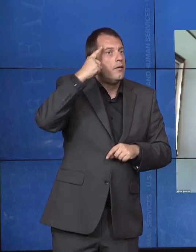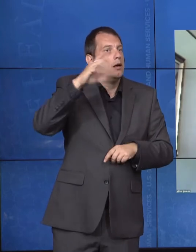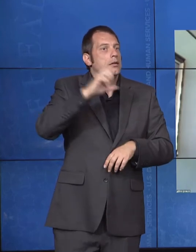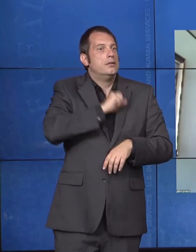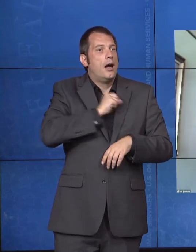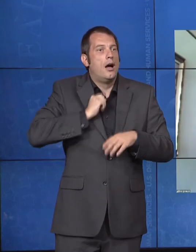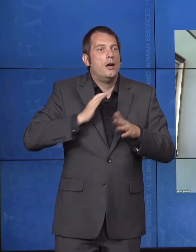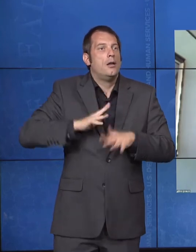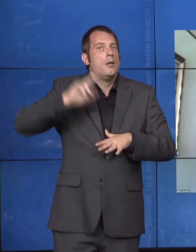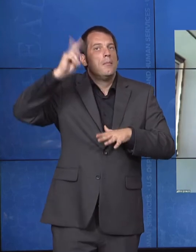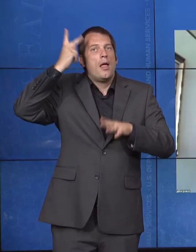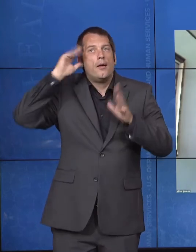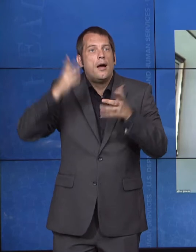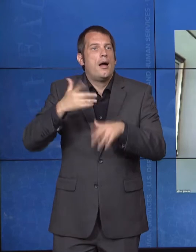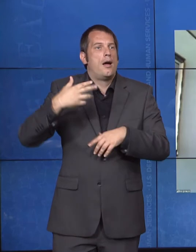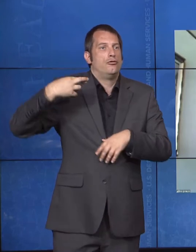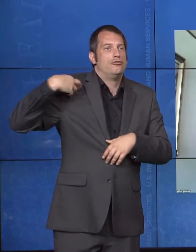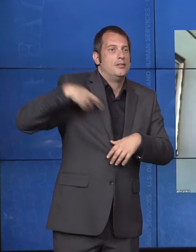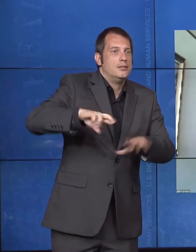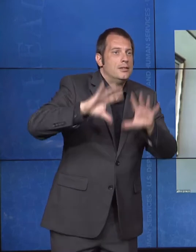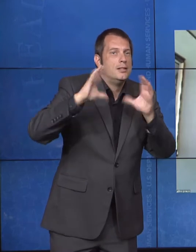are all saying these children deserve permanency.